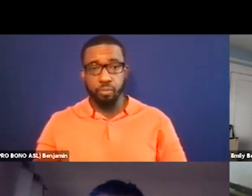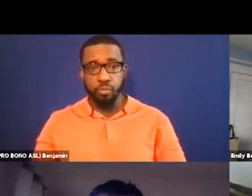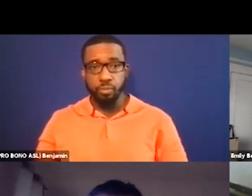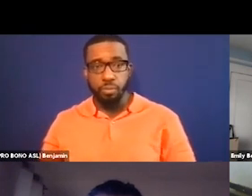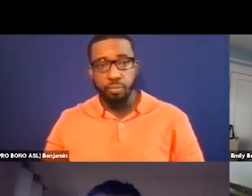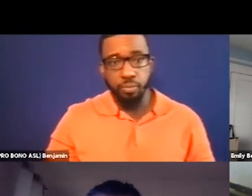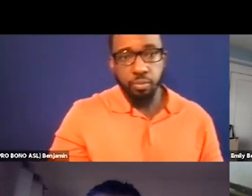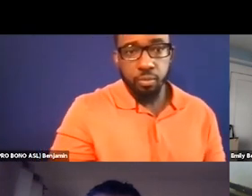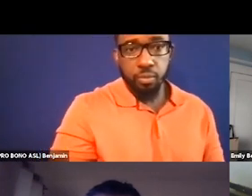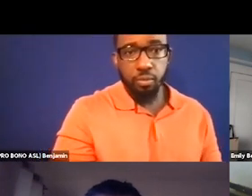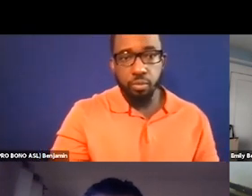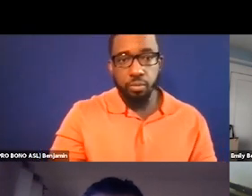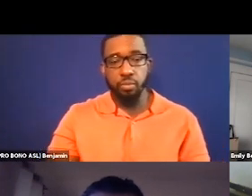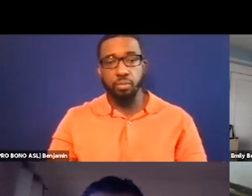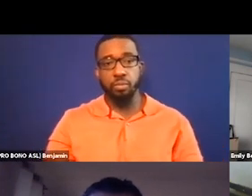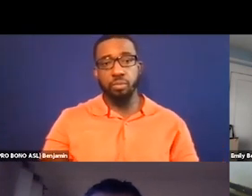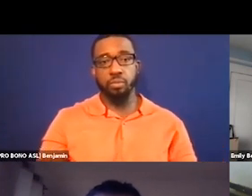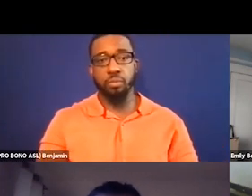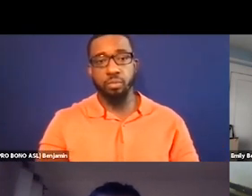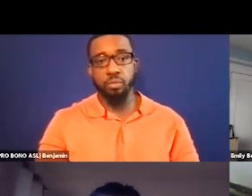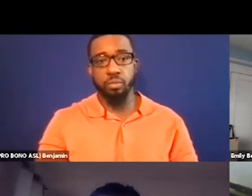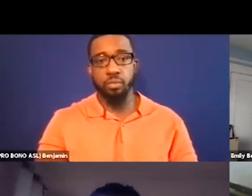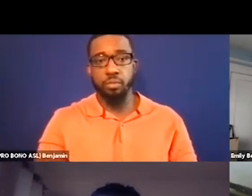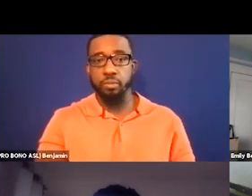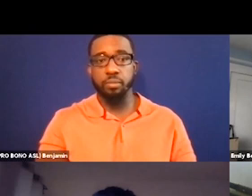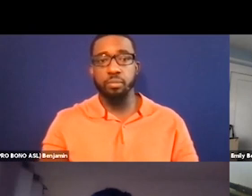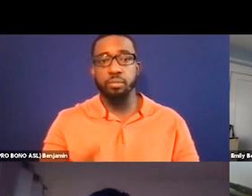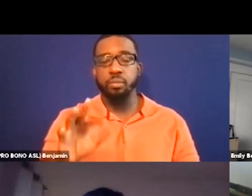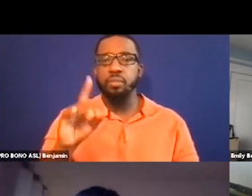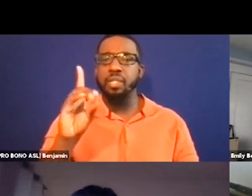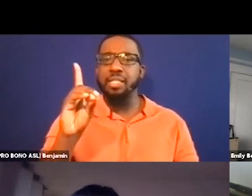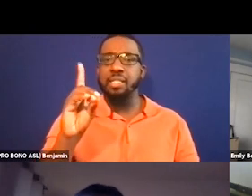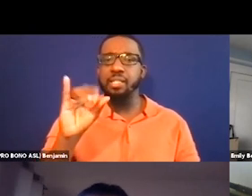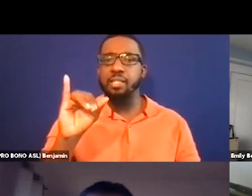So this comes from Diotta from art .